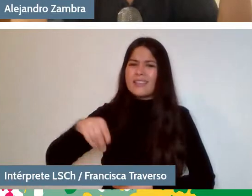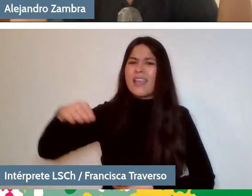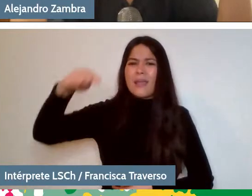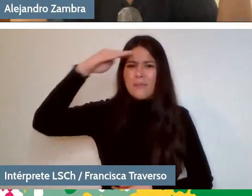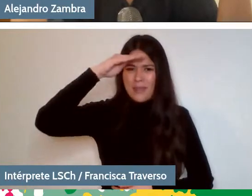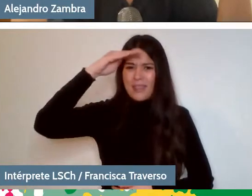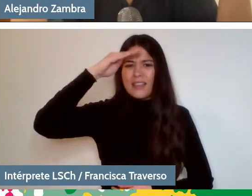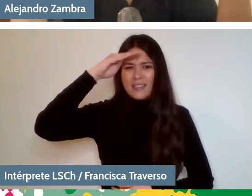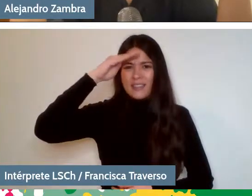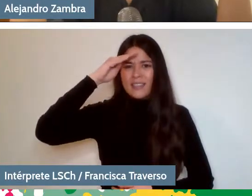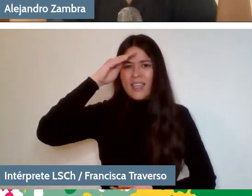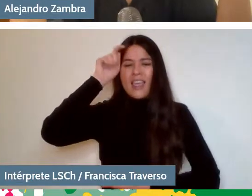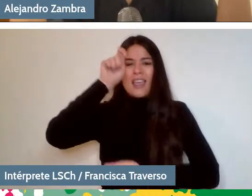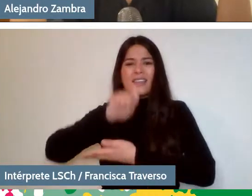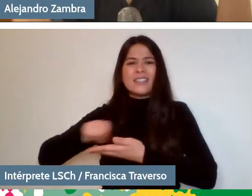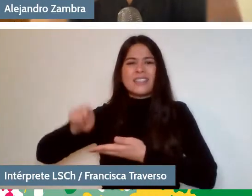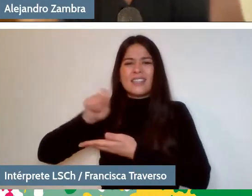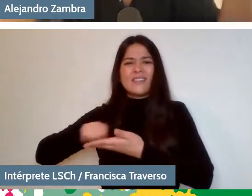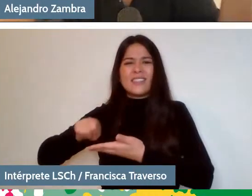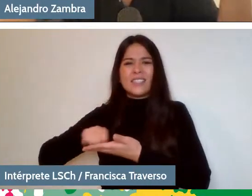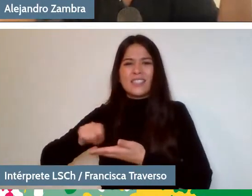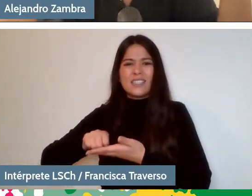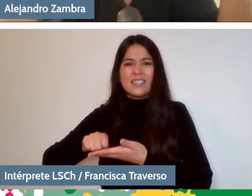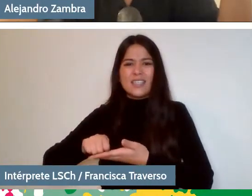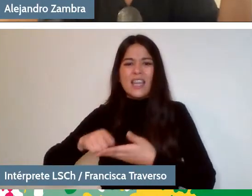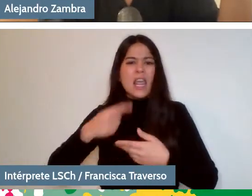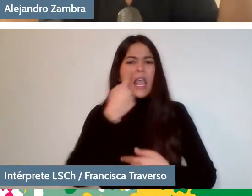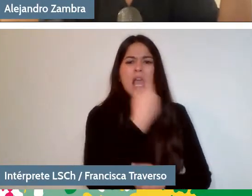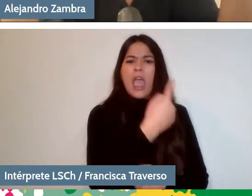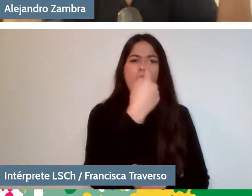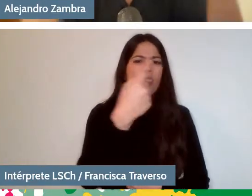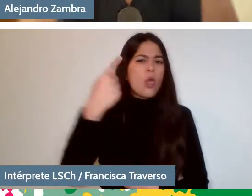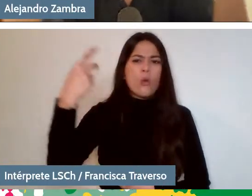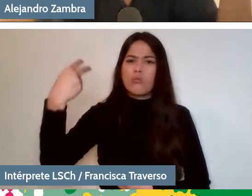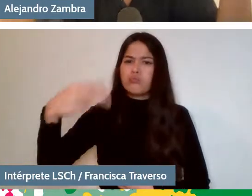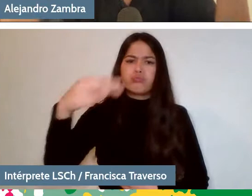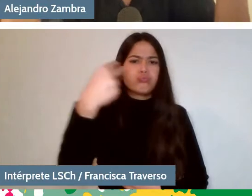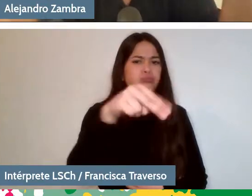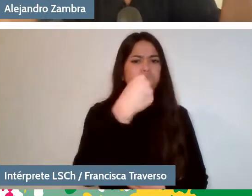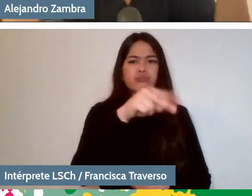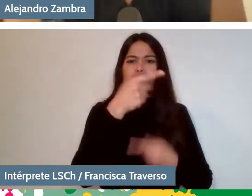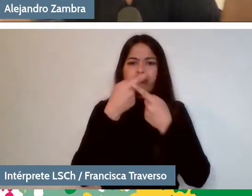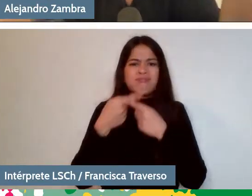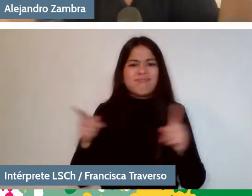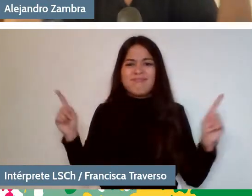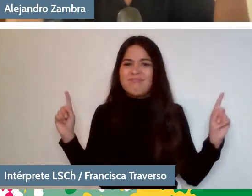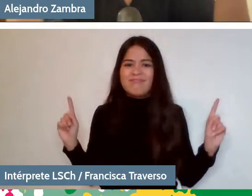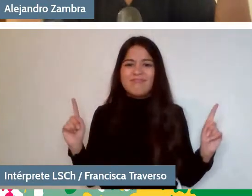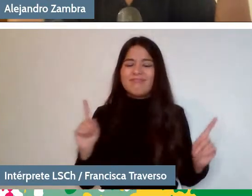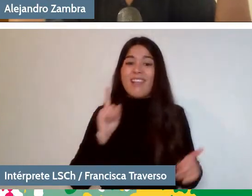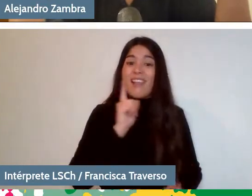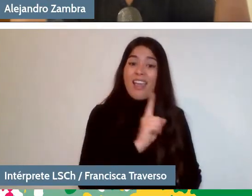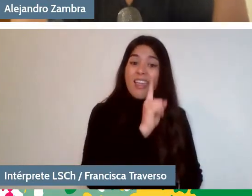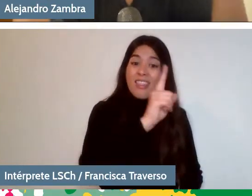each one can write something different. Because the experience was different for each one,